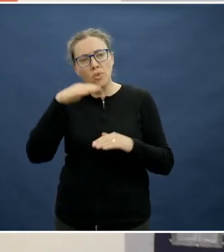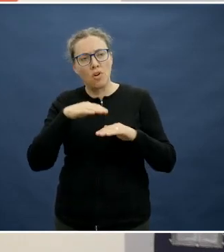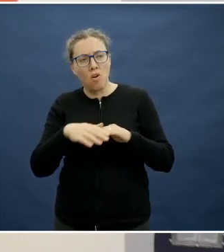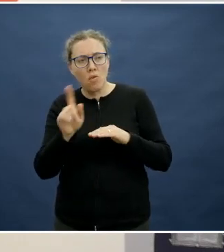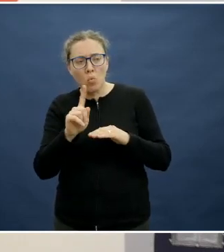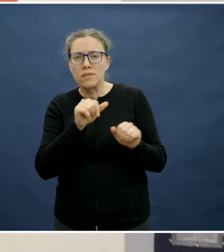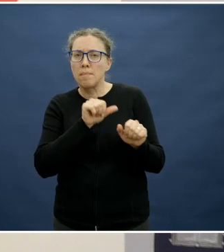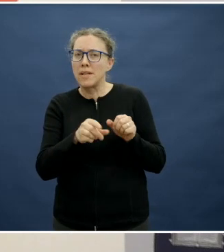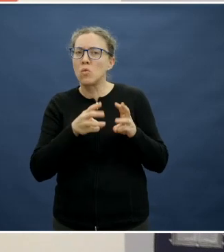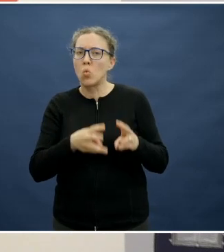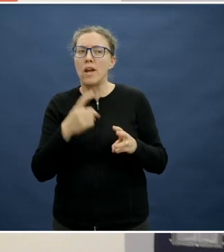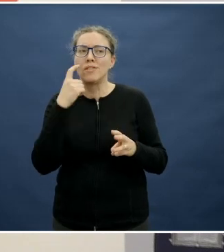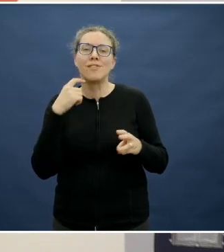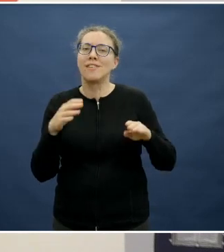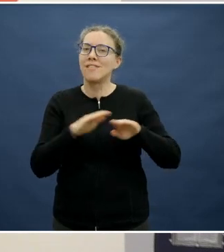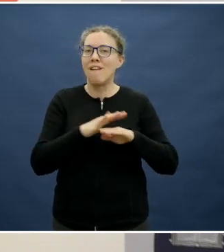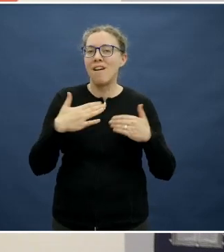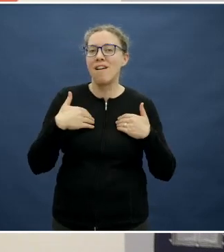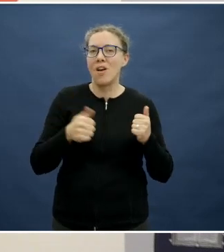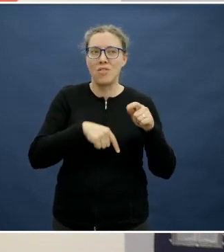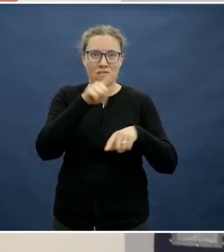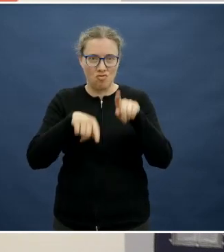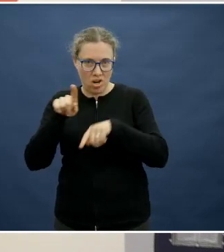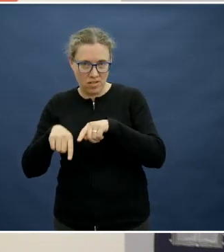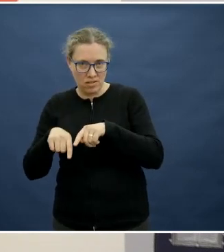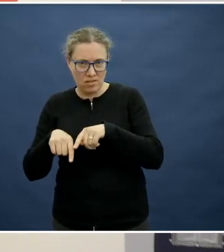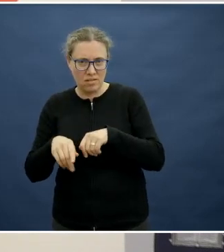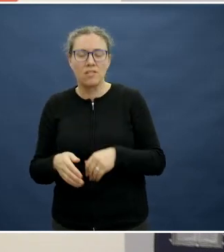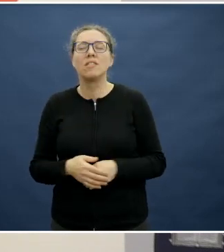I think it's important to understand what you can't have.